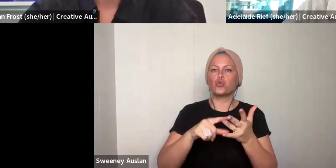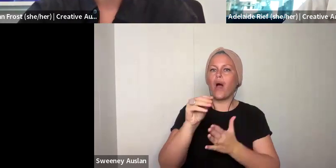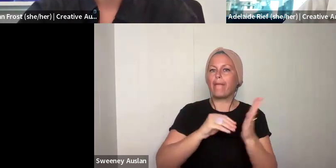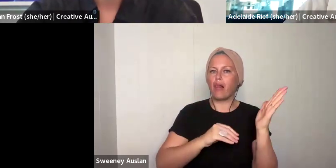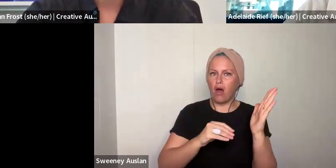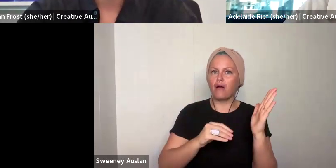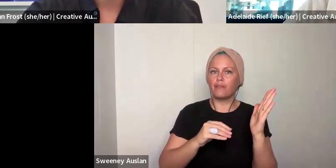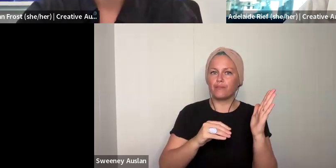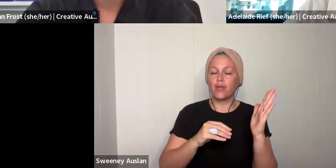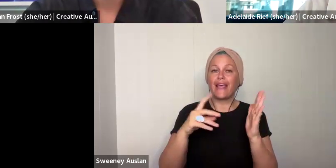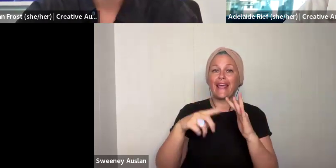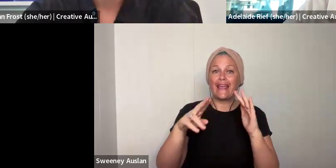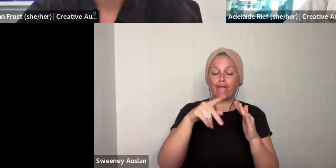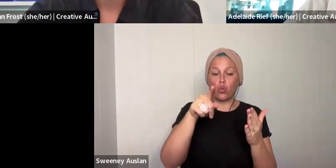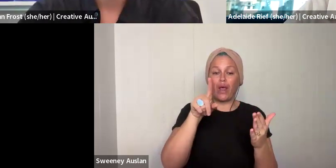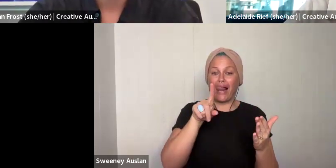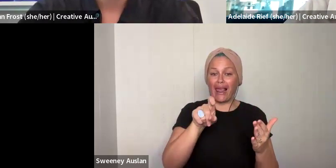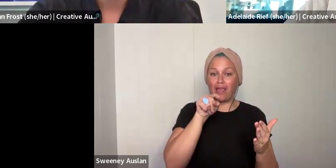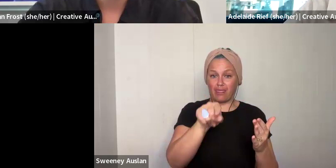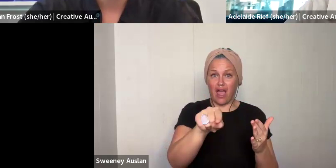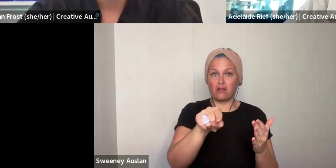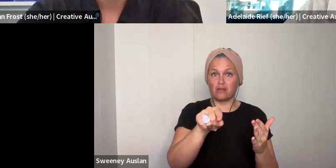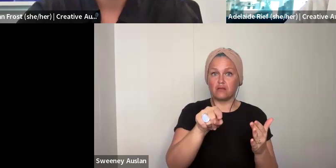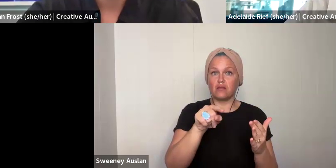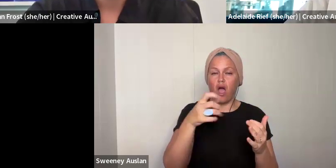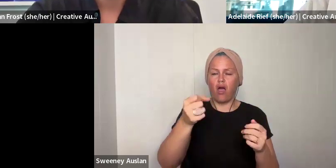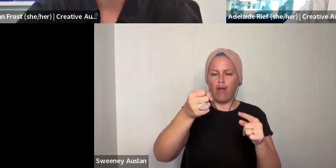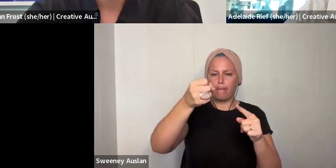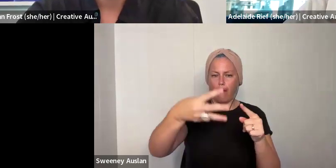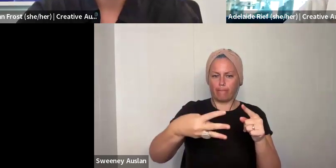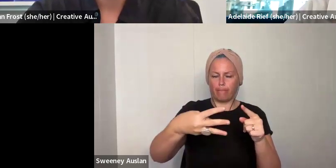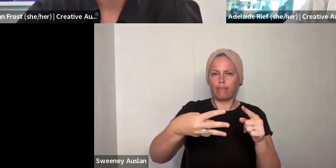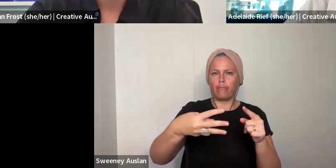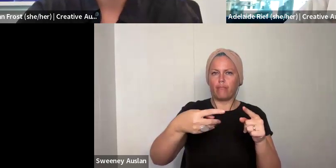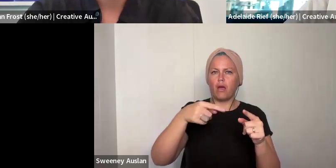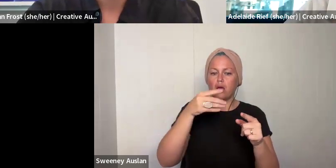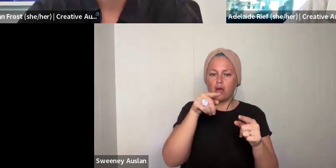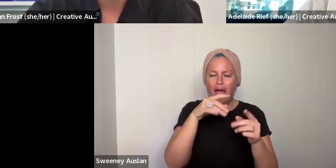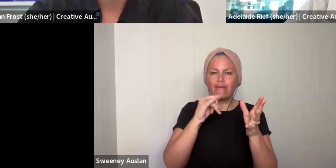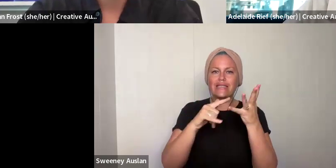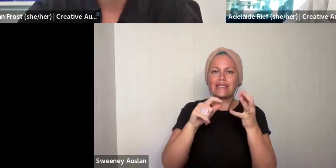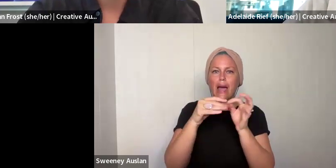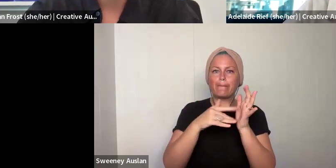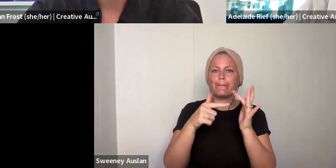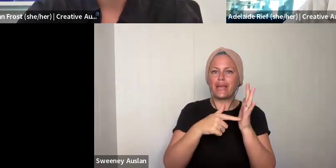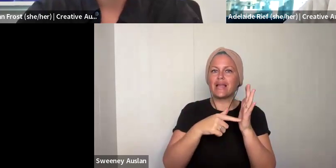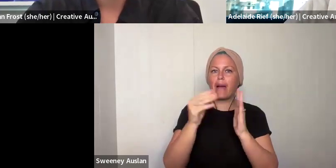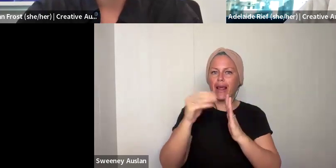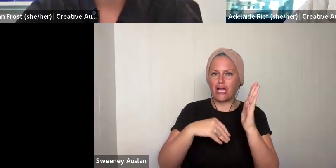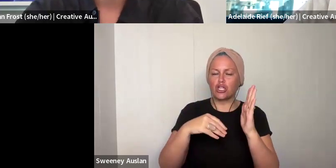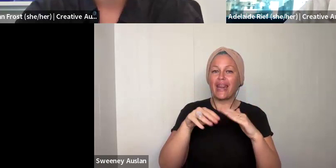to apply. If you click on that heading, you will have a